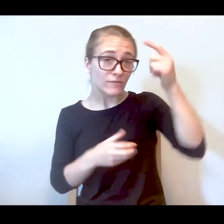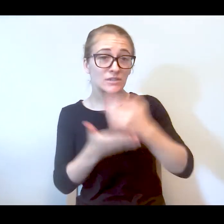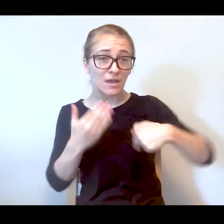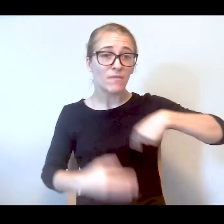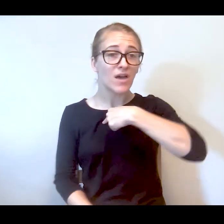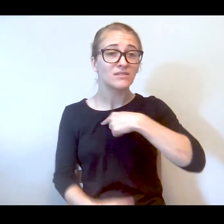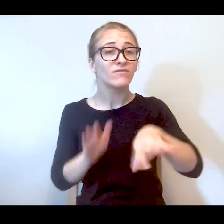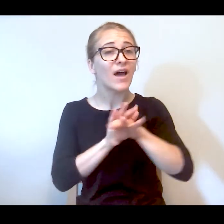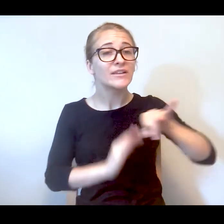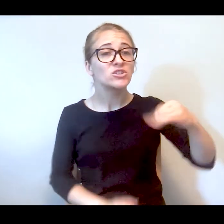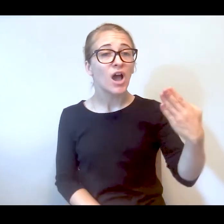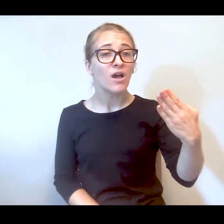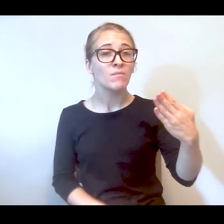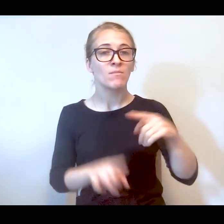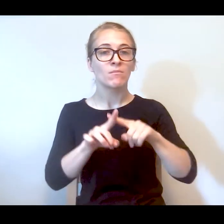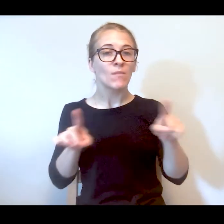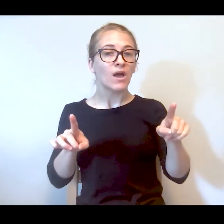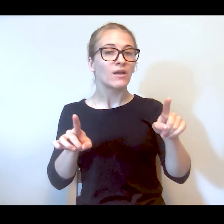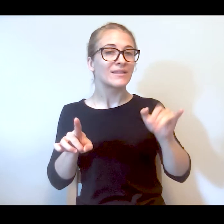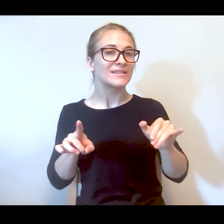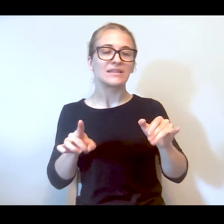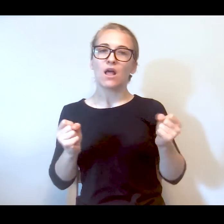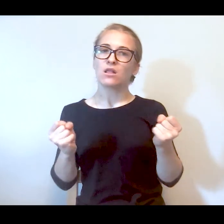this is something -- this is untapped potential that